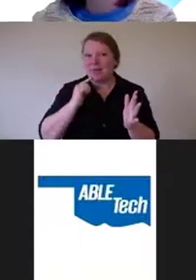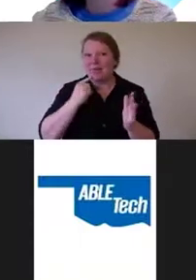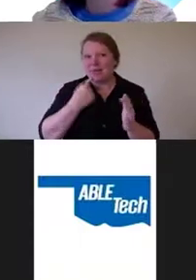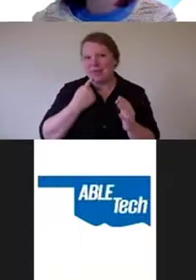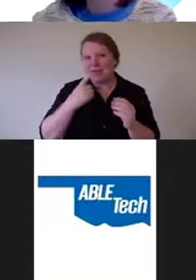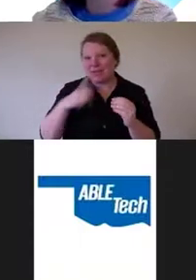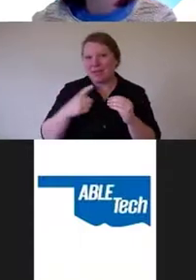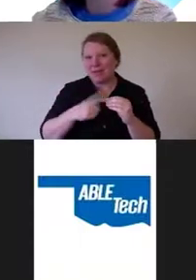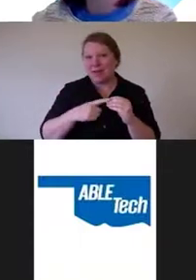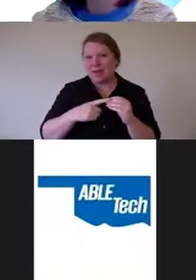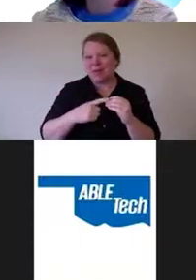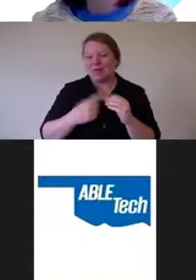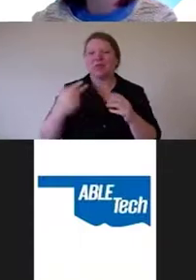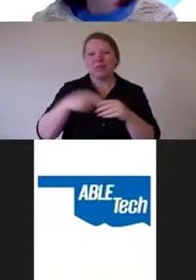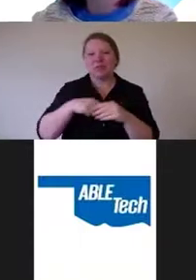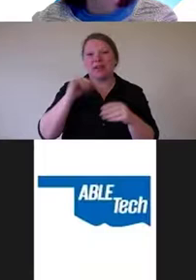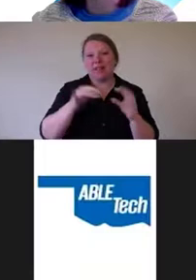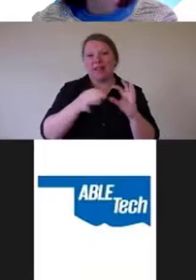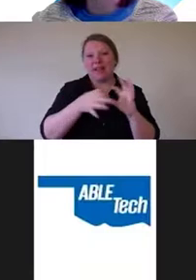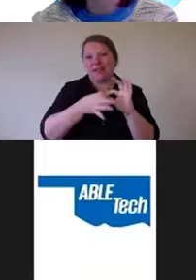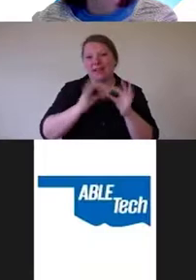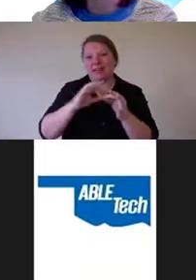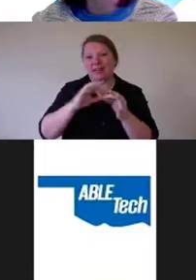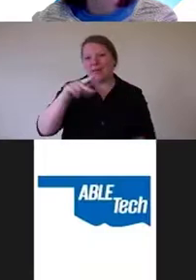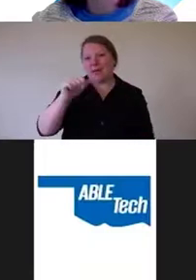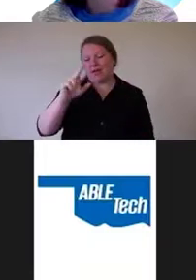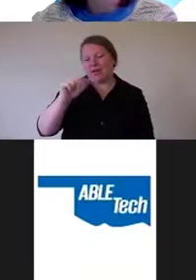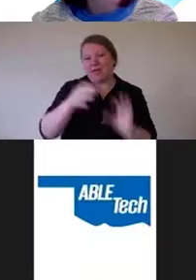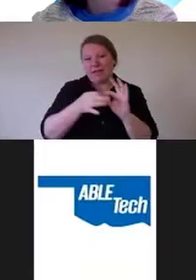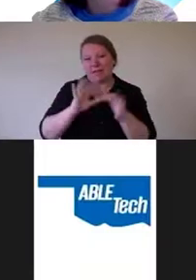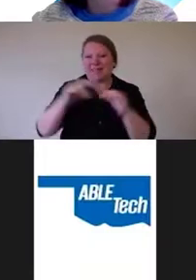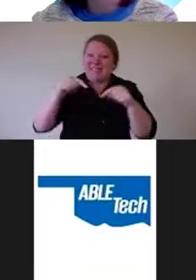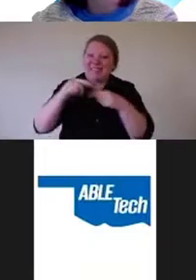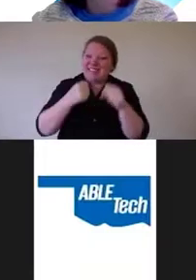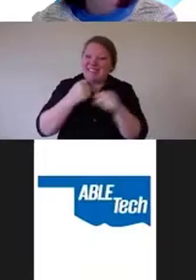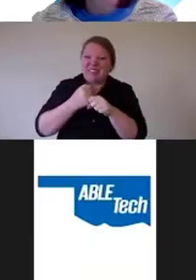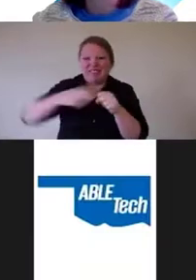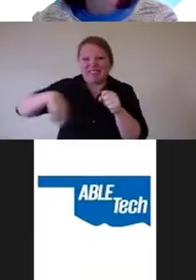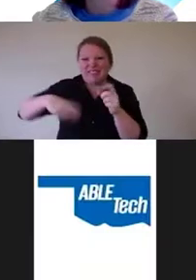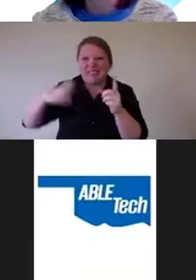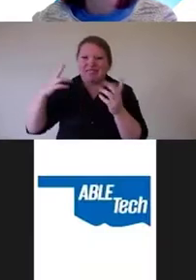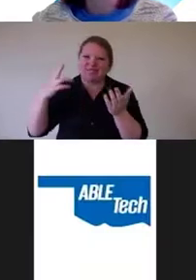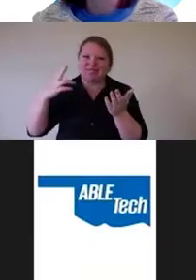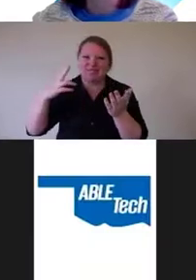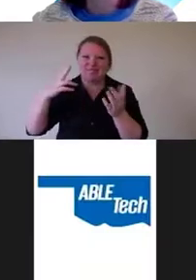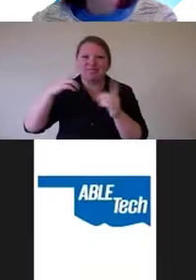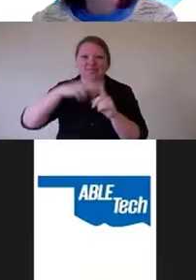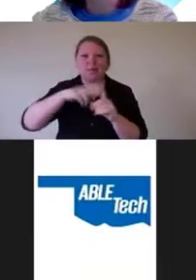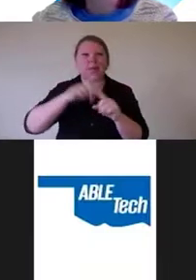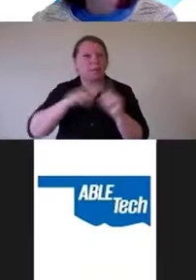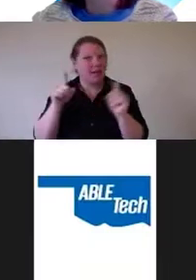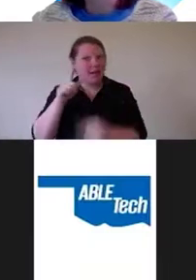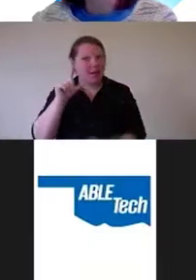Obviously I got into it too late for this year, but 2024 is gonna be my year I think.